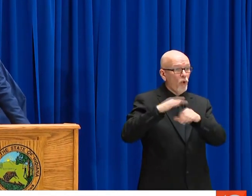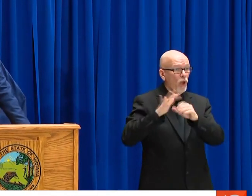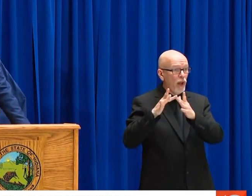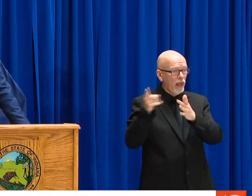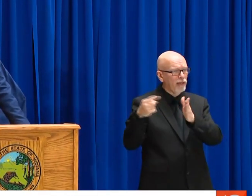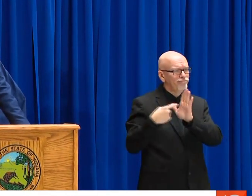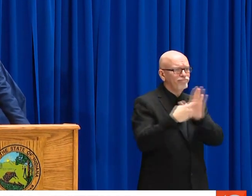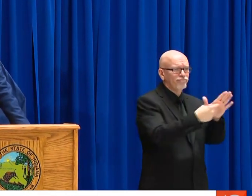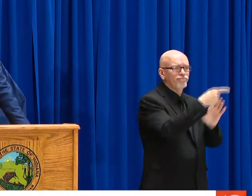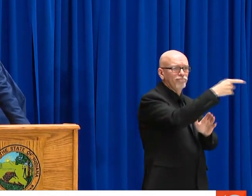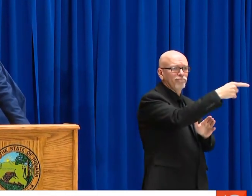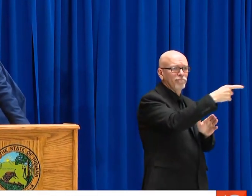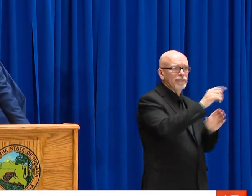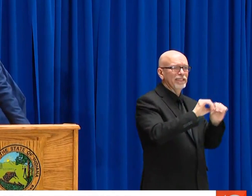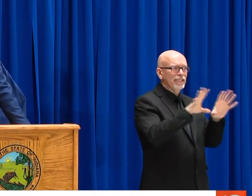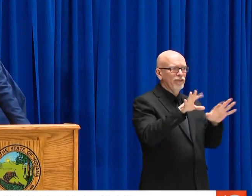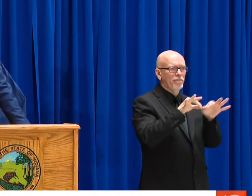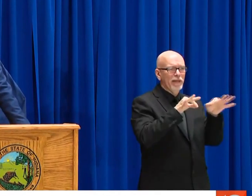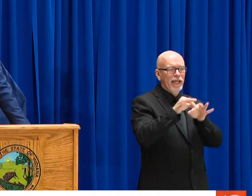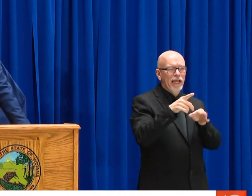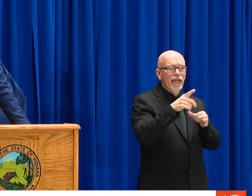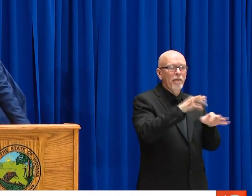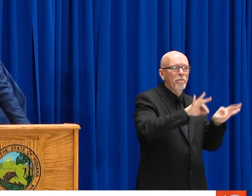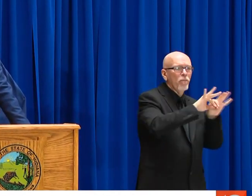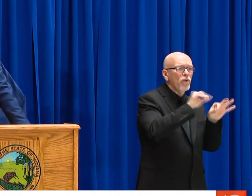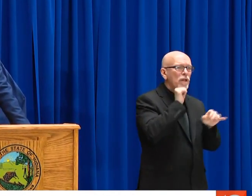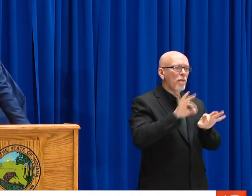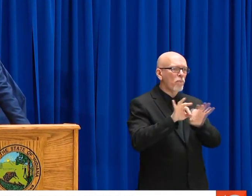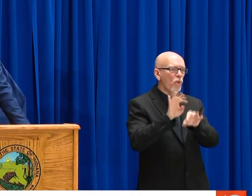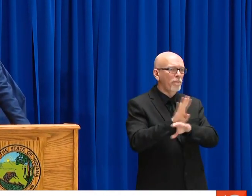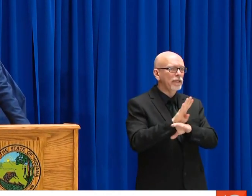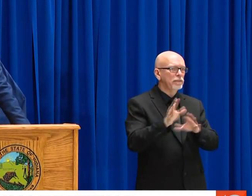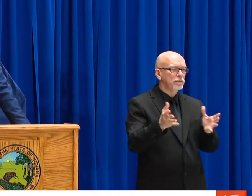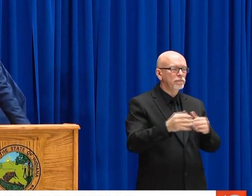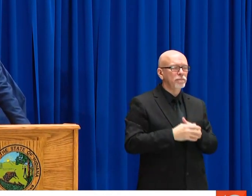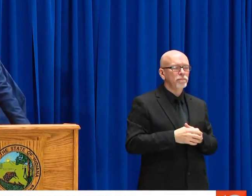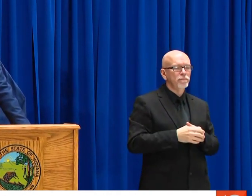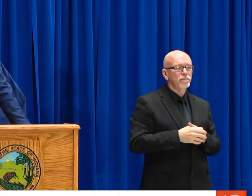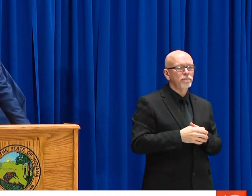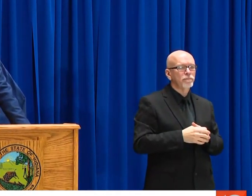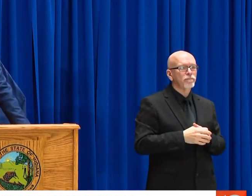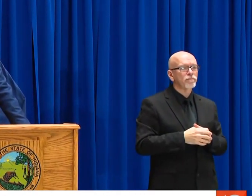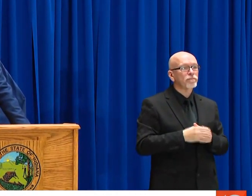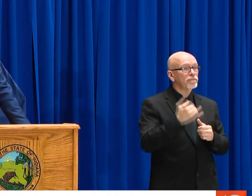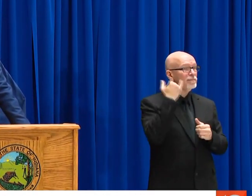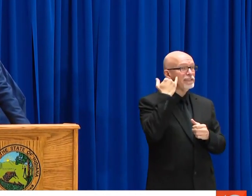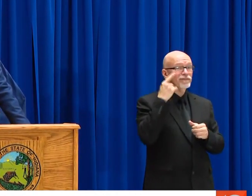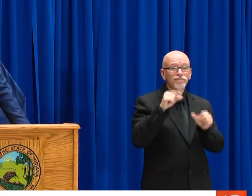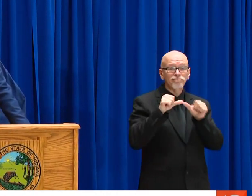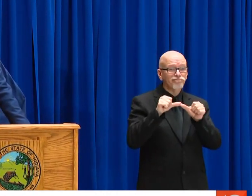IF THAT FAIL, YOU MIGHT SHARE THE DOCUMENTATION THAT YOU HAVE THAT WE'VE POSTED ONLINE THAT HE